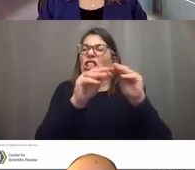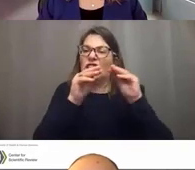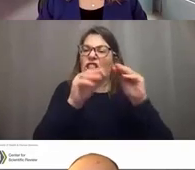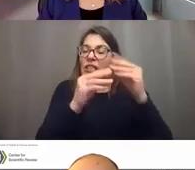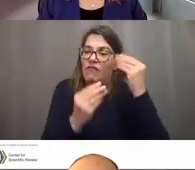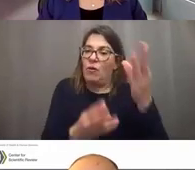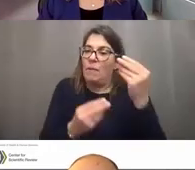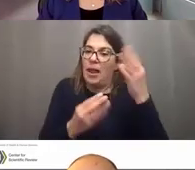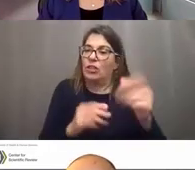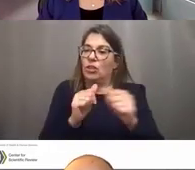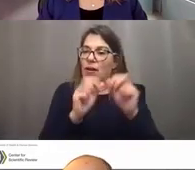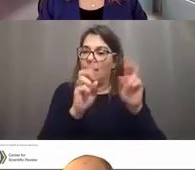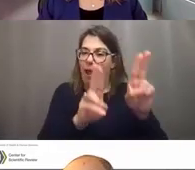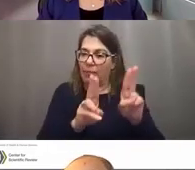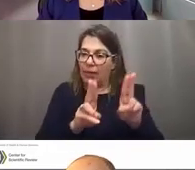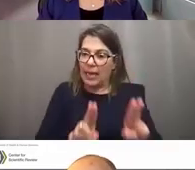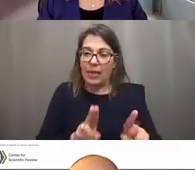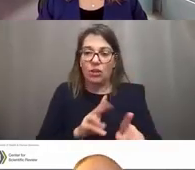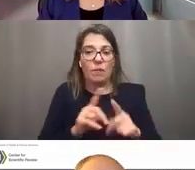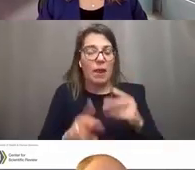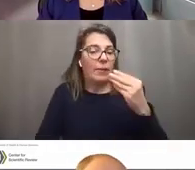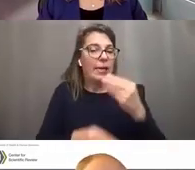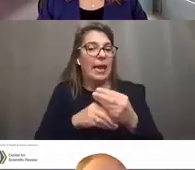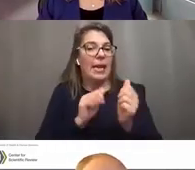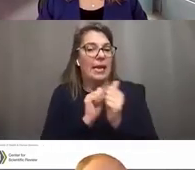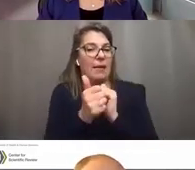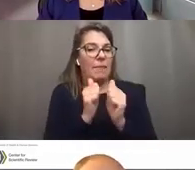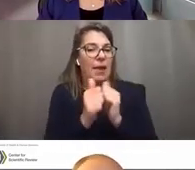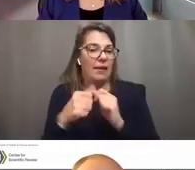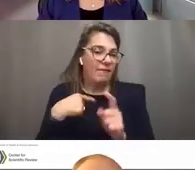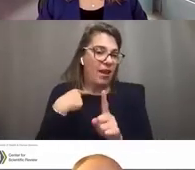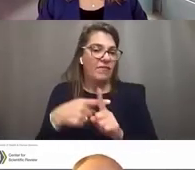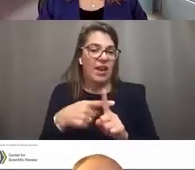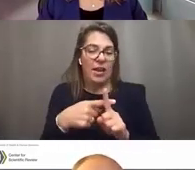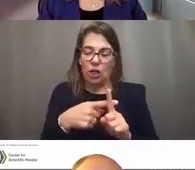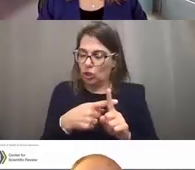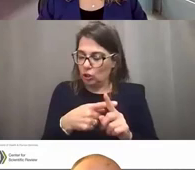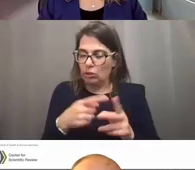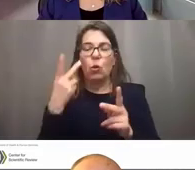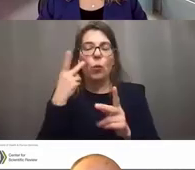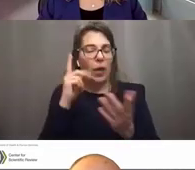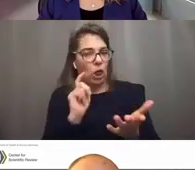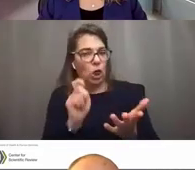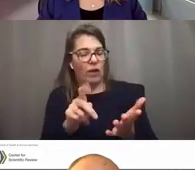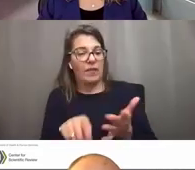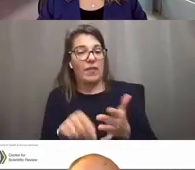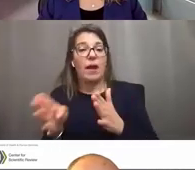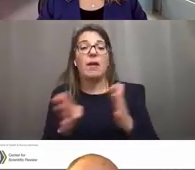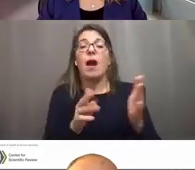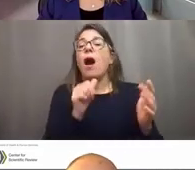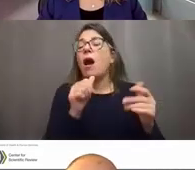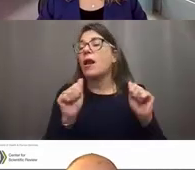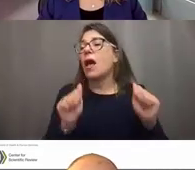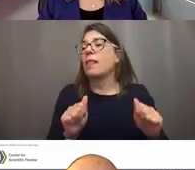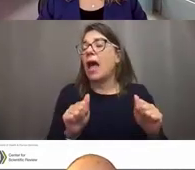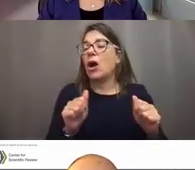into their application to maybe gain a competitive advantage. We often discover unallowable material in the craziest places.